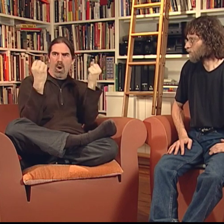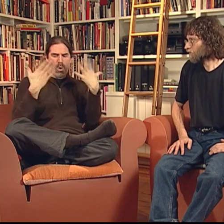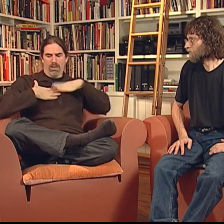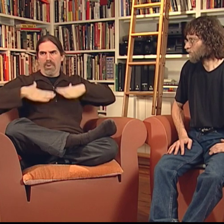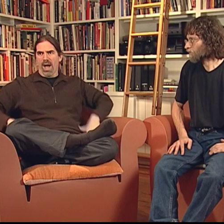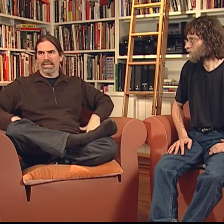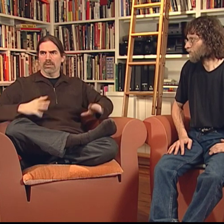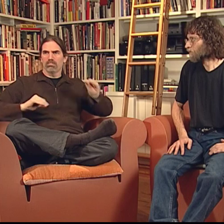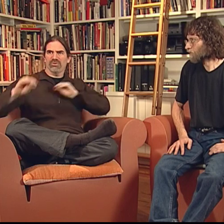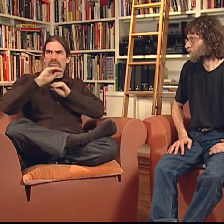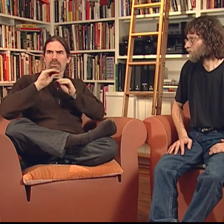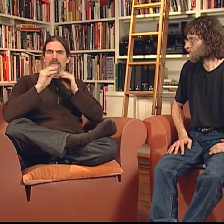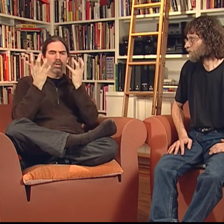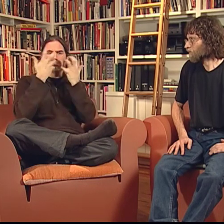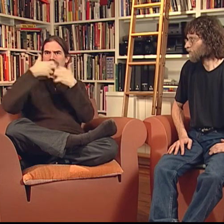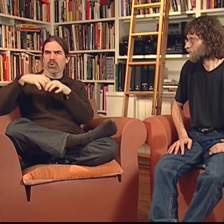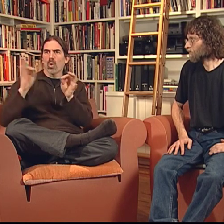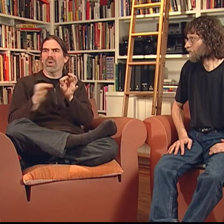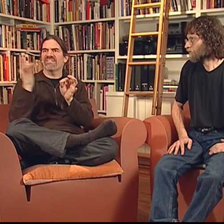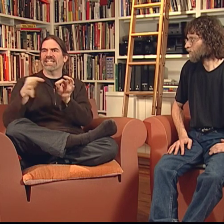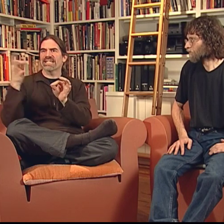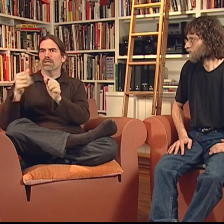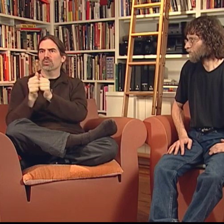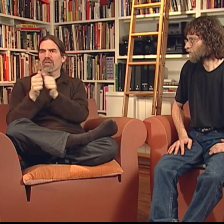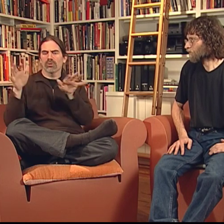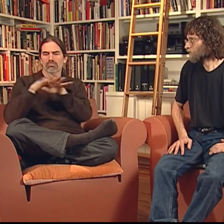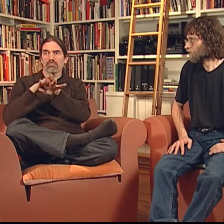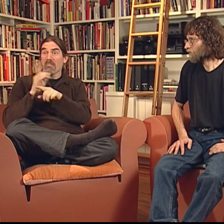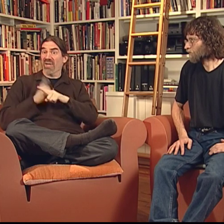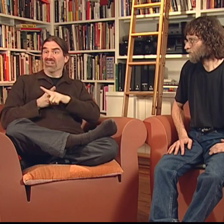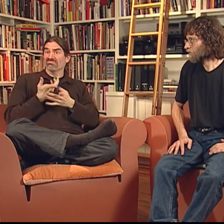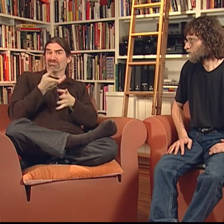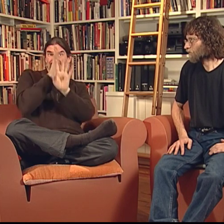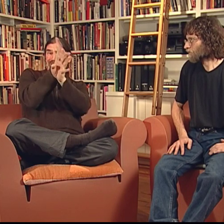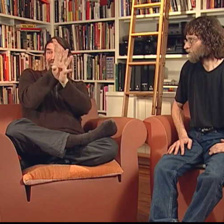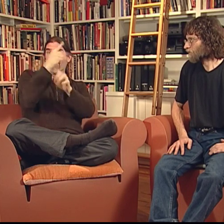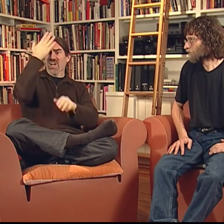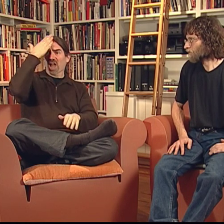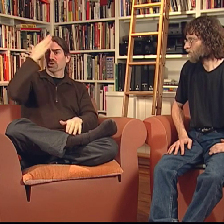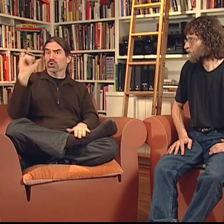taking the images we see and embodying them with signs or movements,